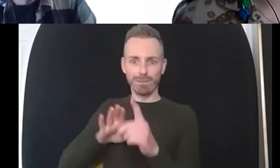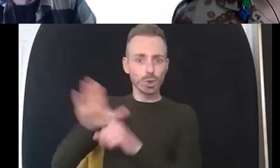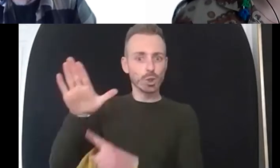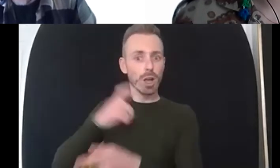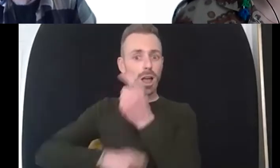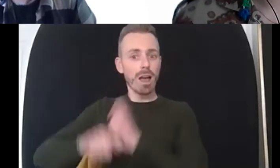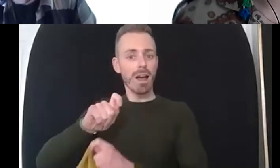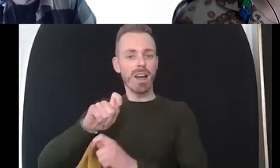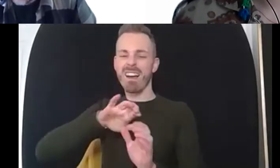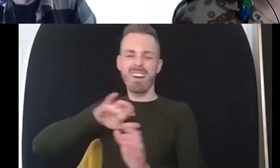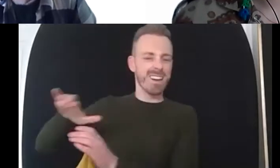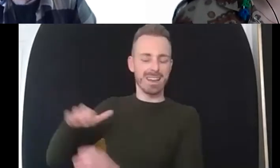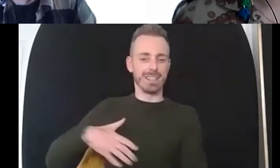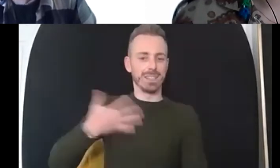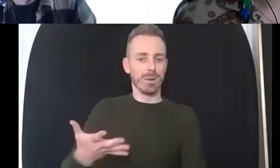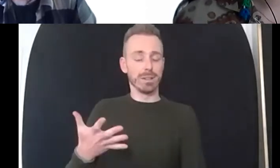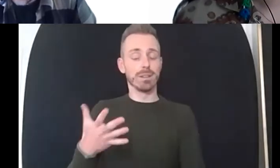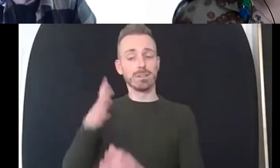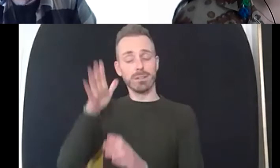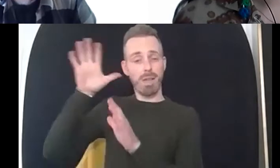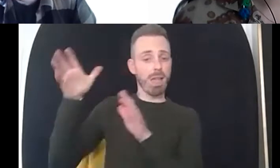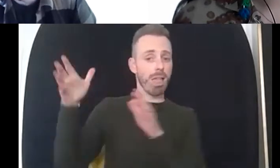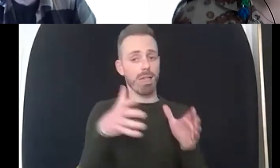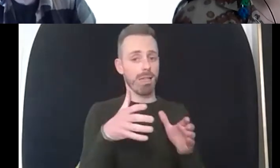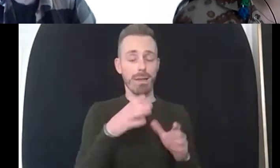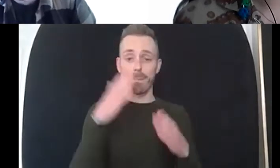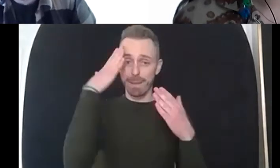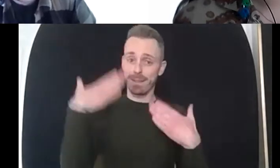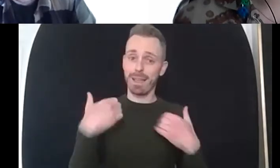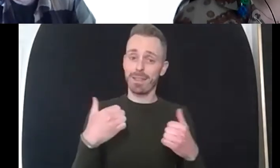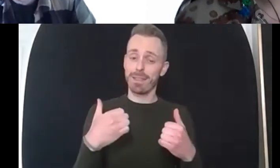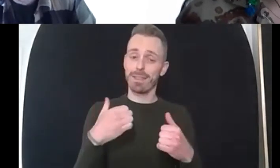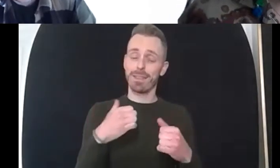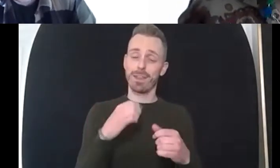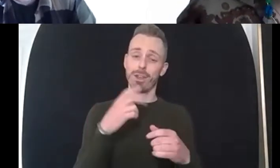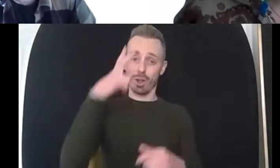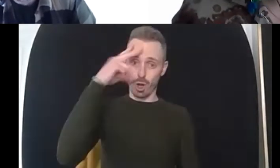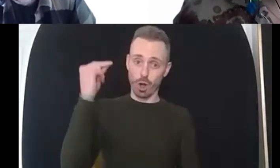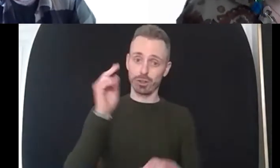on a mental health nursing um course training course at whittingham hospital um i knew the